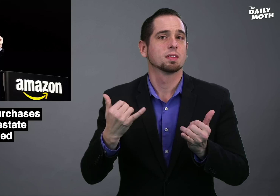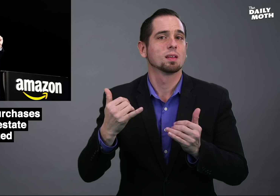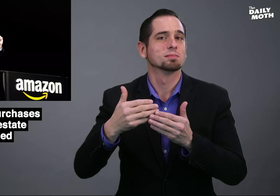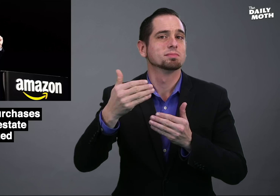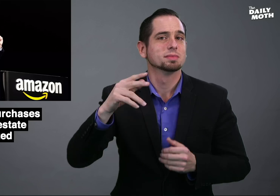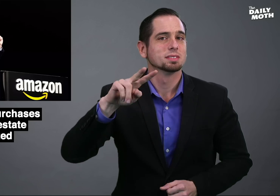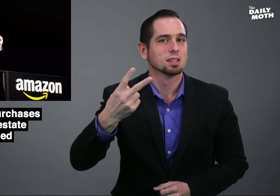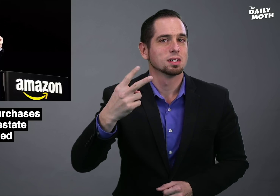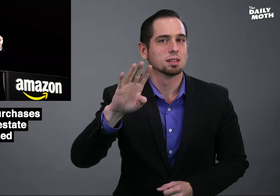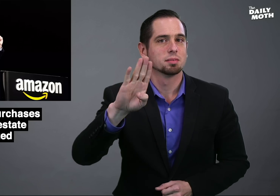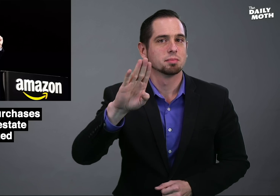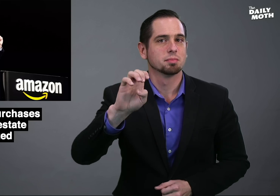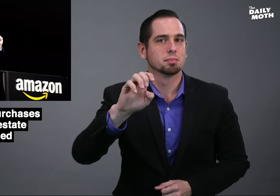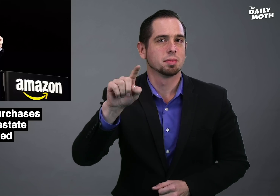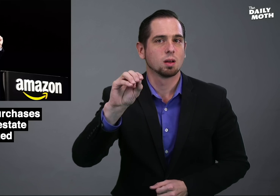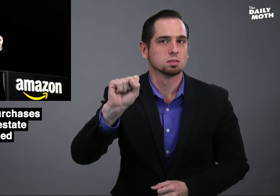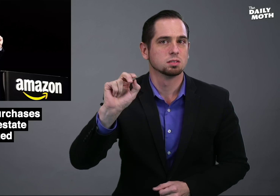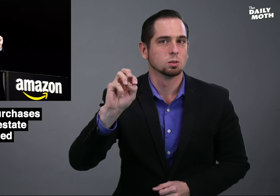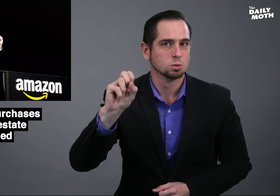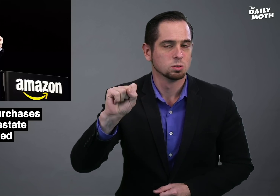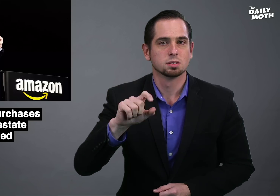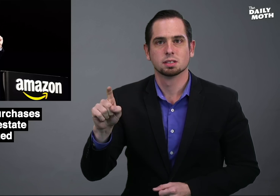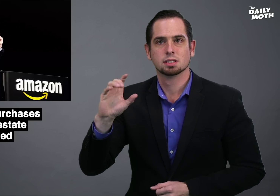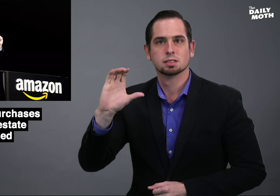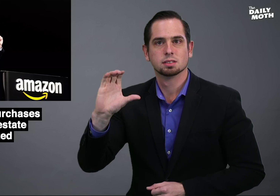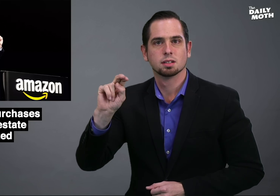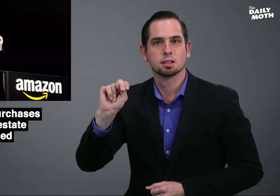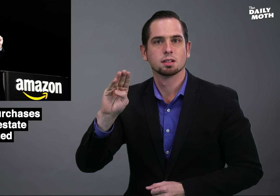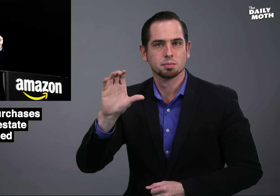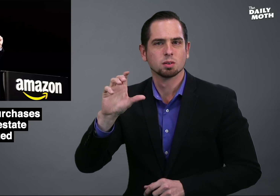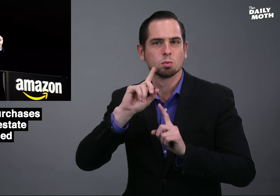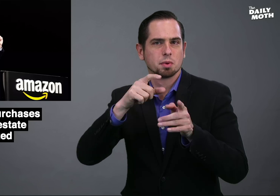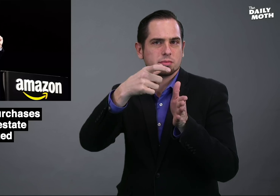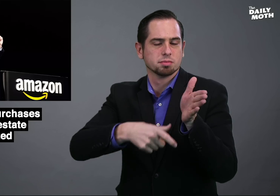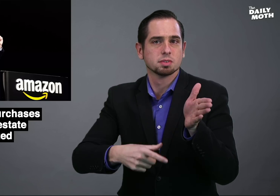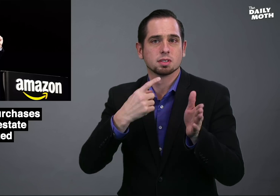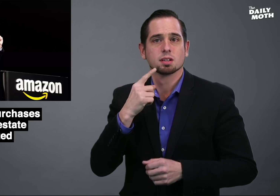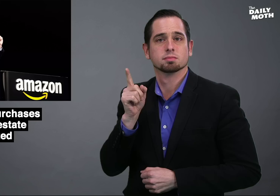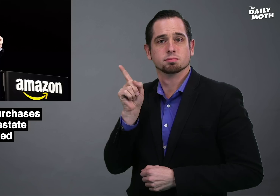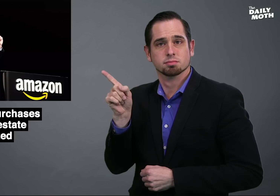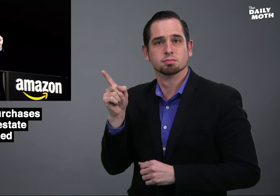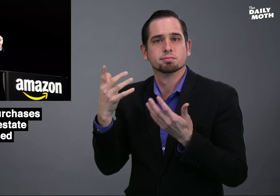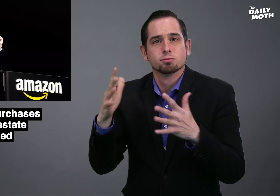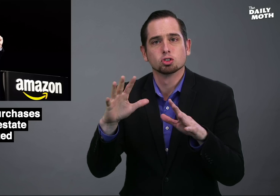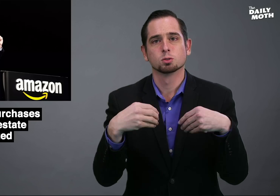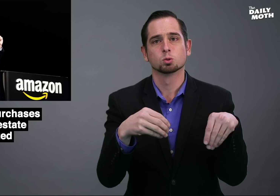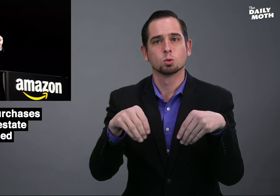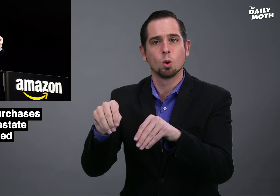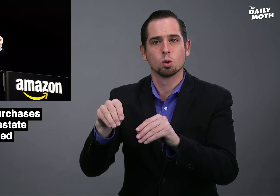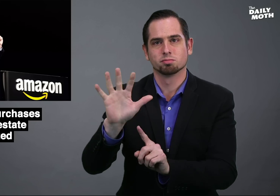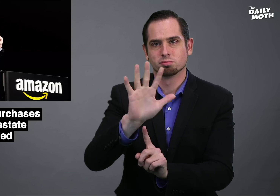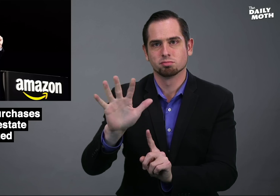The second Bezos news - CNBC reported that he has sold about